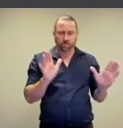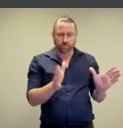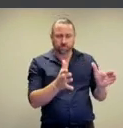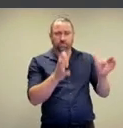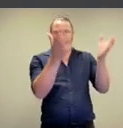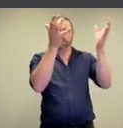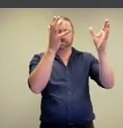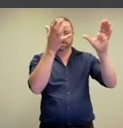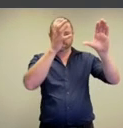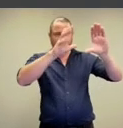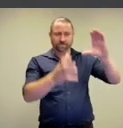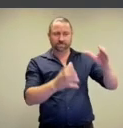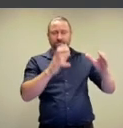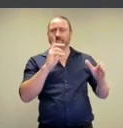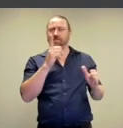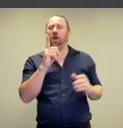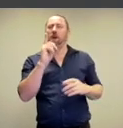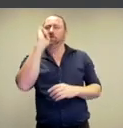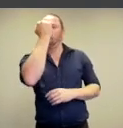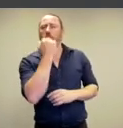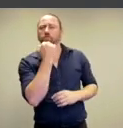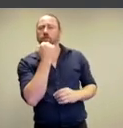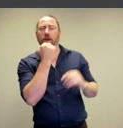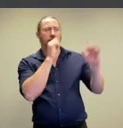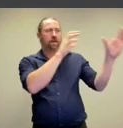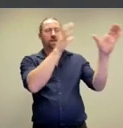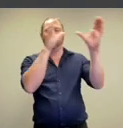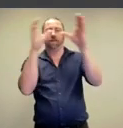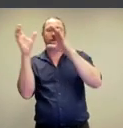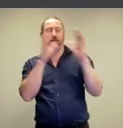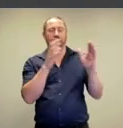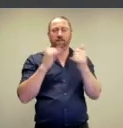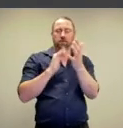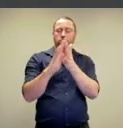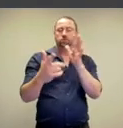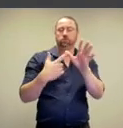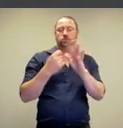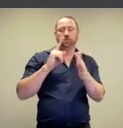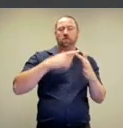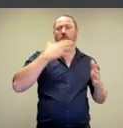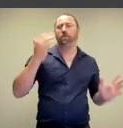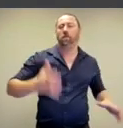the kind of sculptural qualities of these buildings, thinking about the